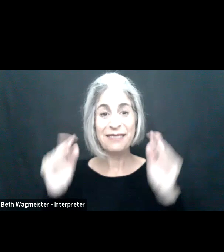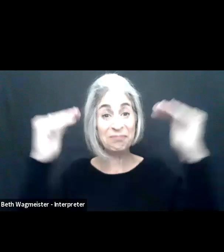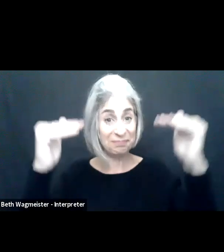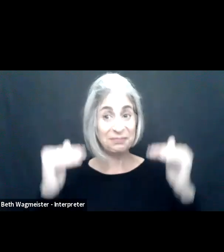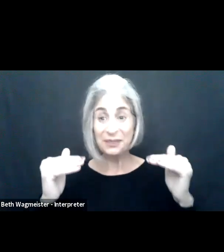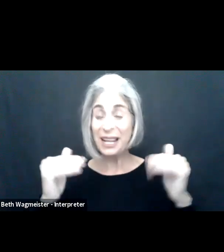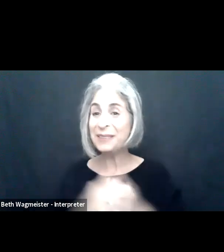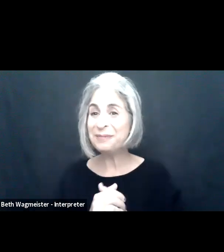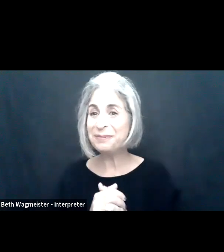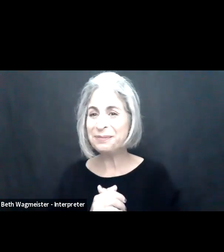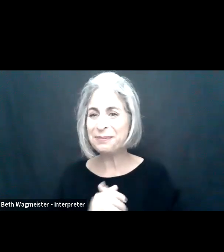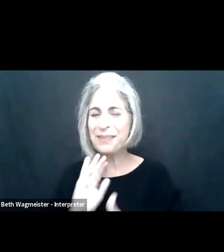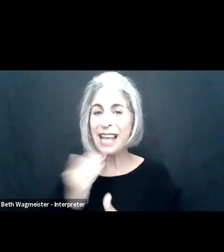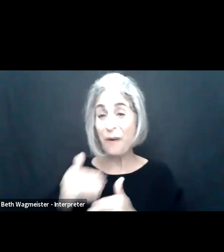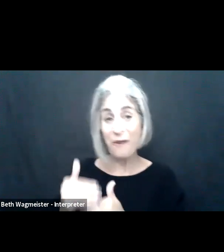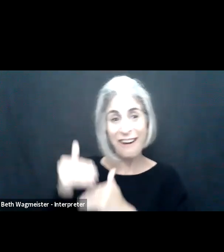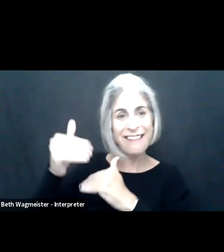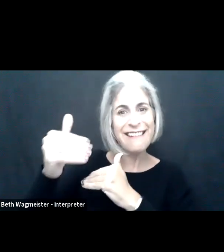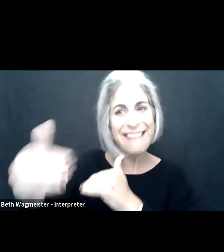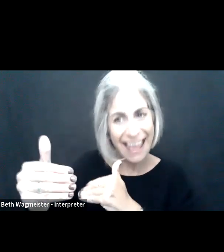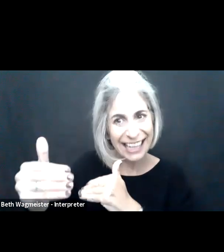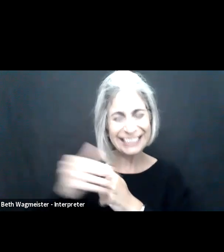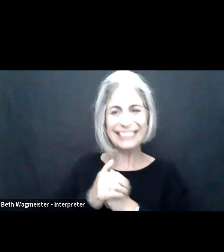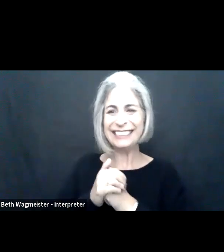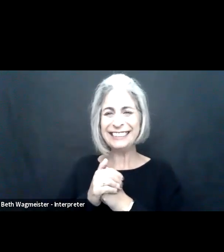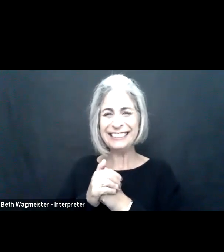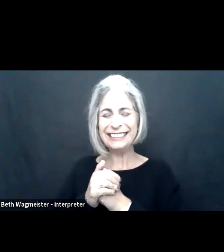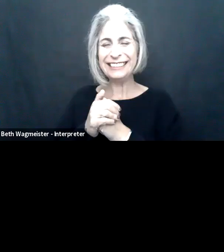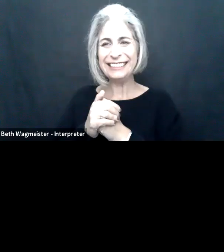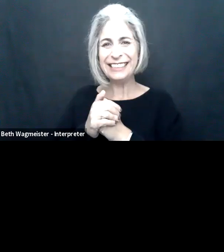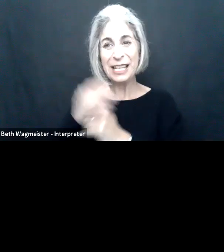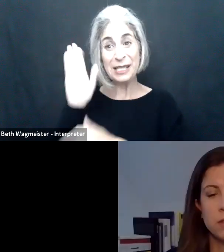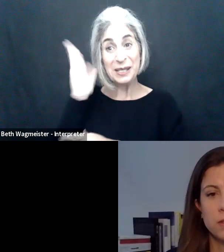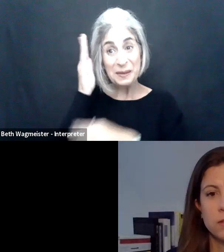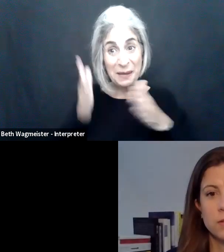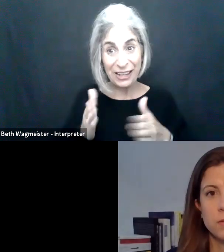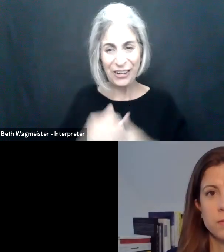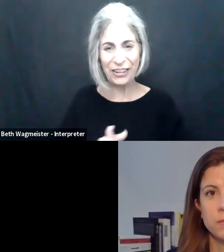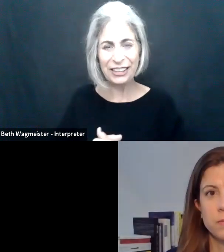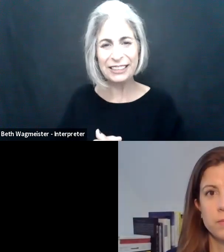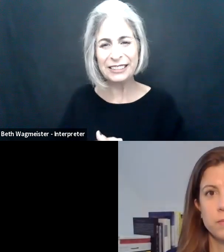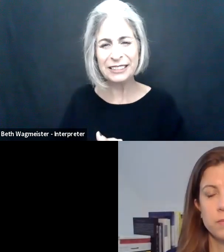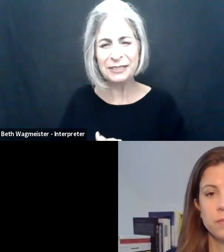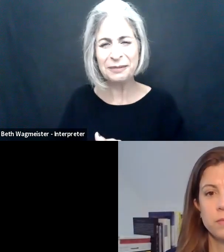Okay.